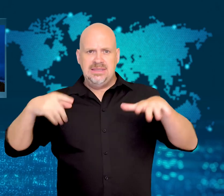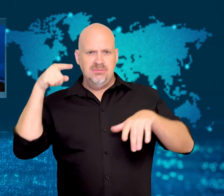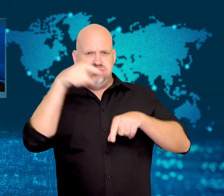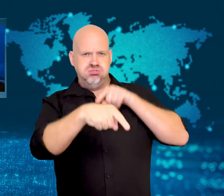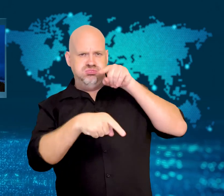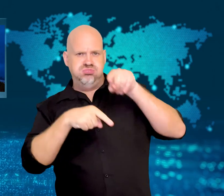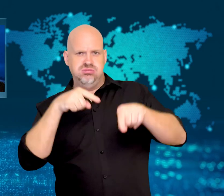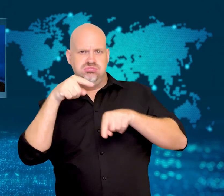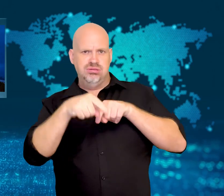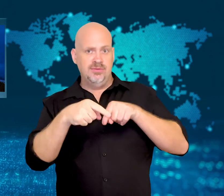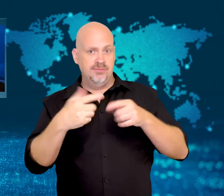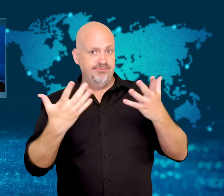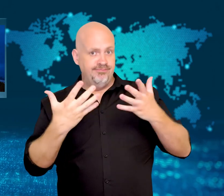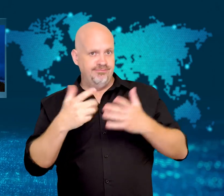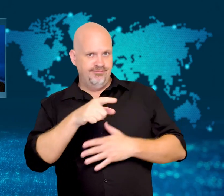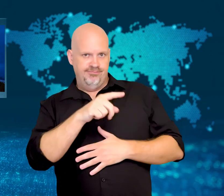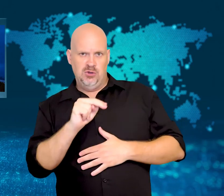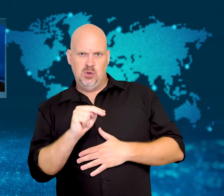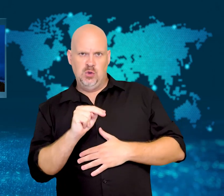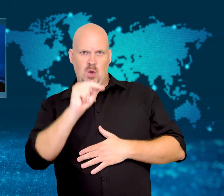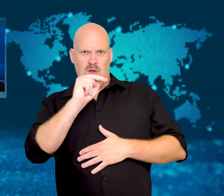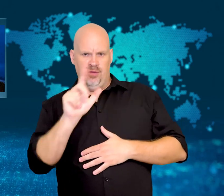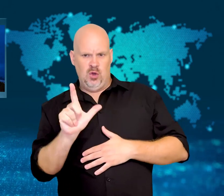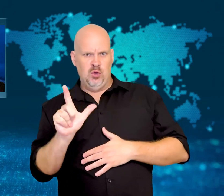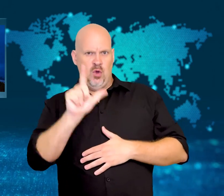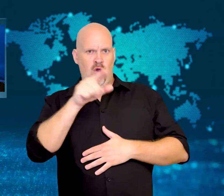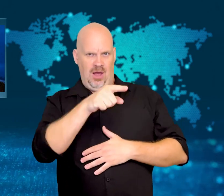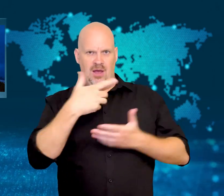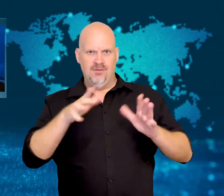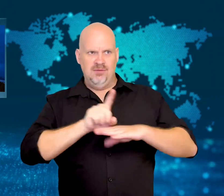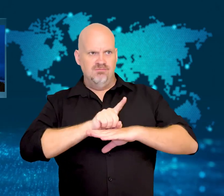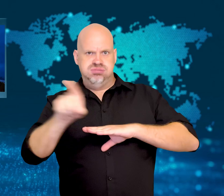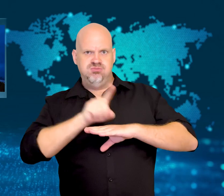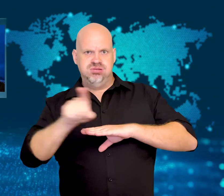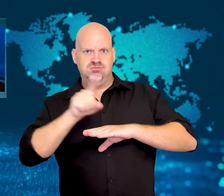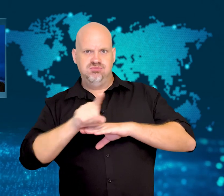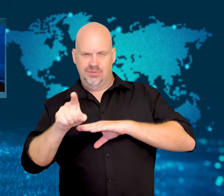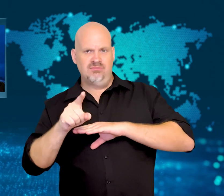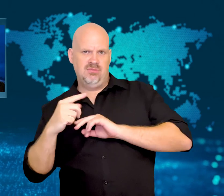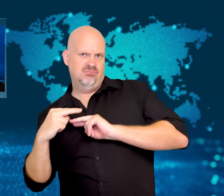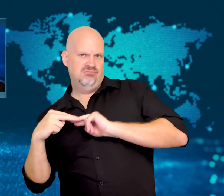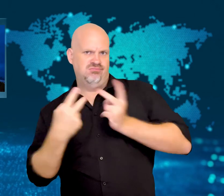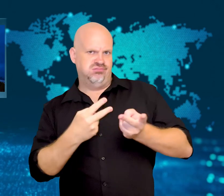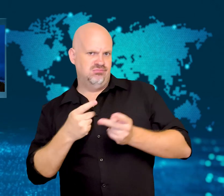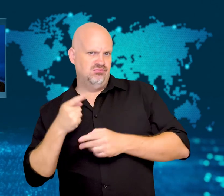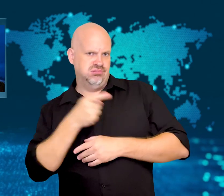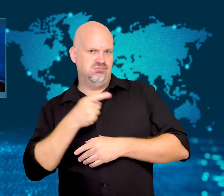the sea in response to North Korean missiles.